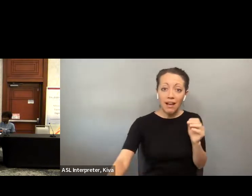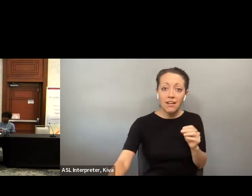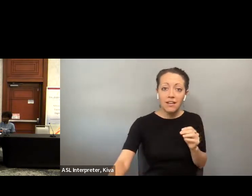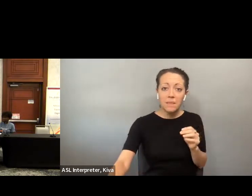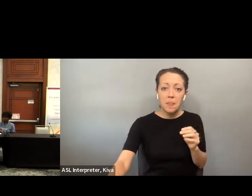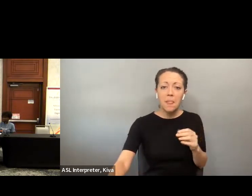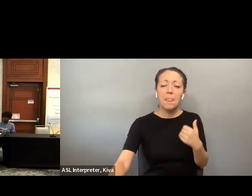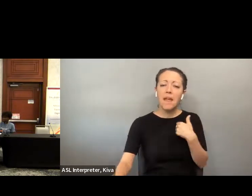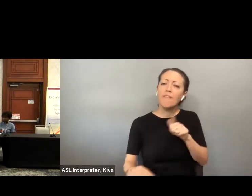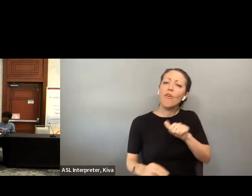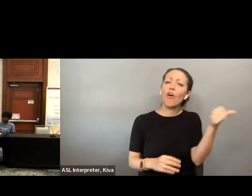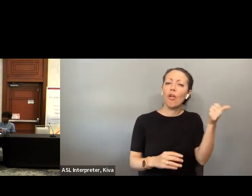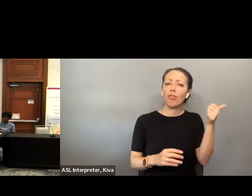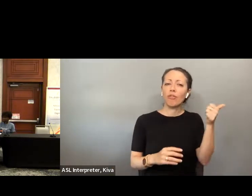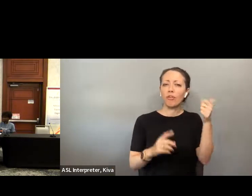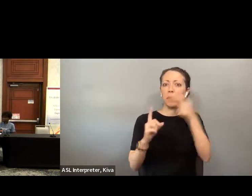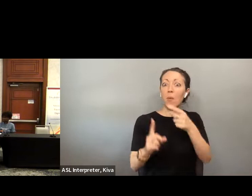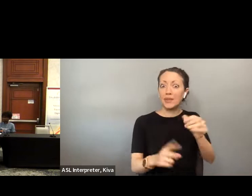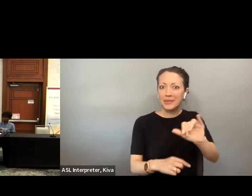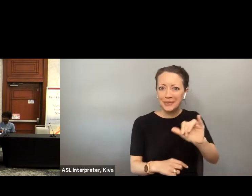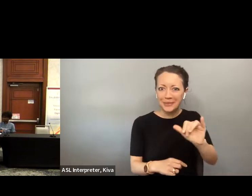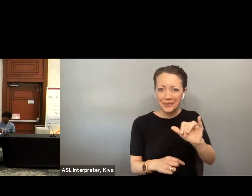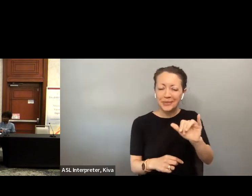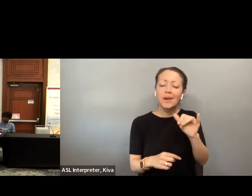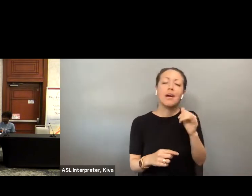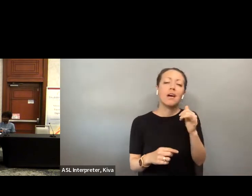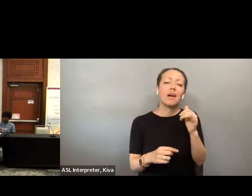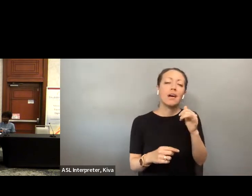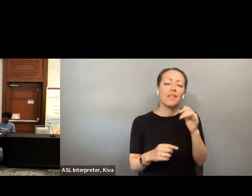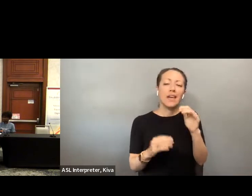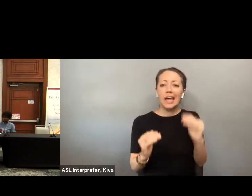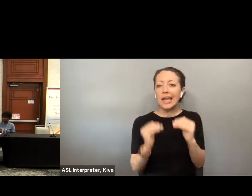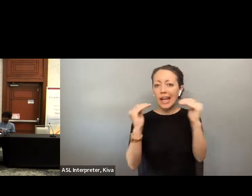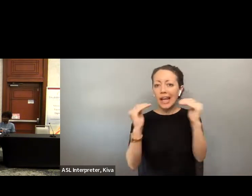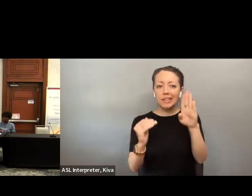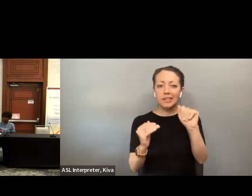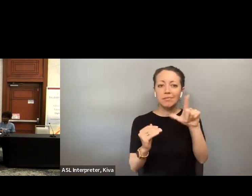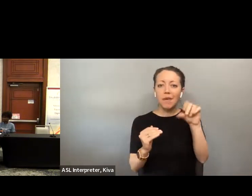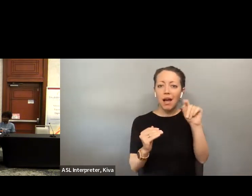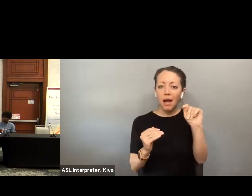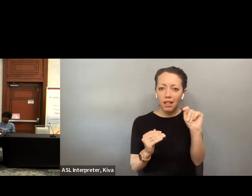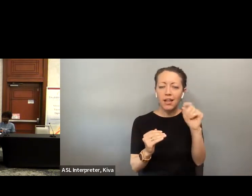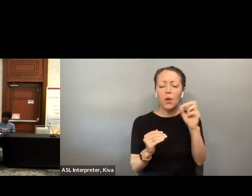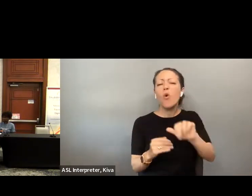think there is some important components that really need to be considered when we are talking about further expanding the use